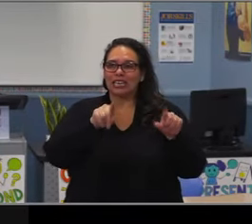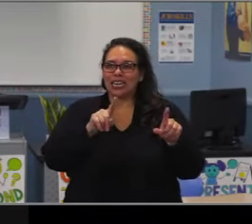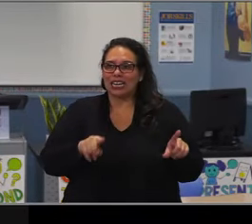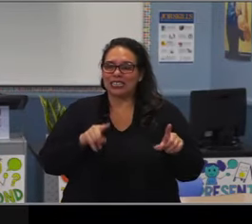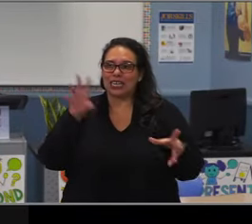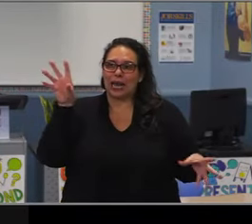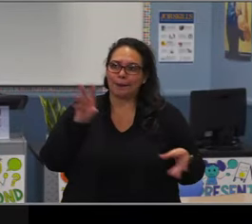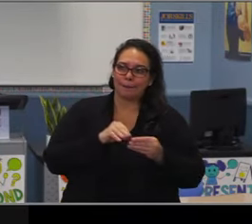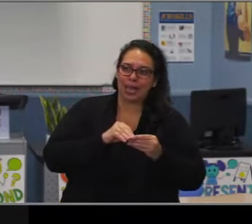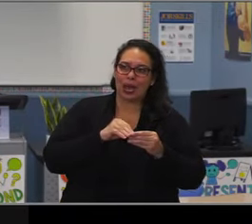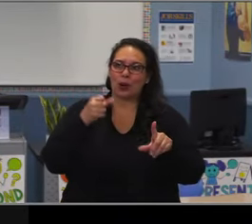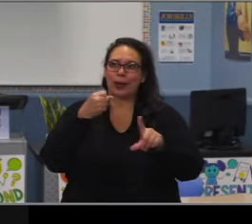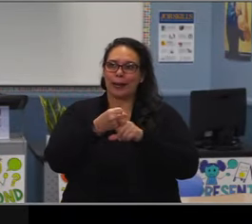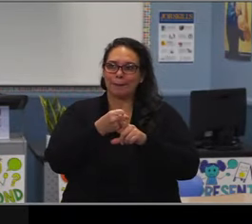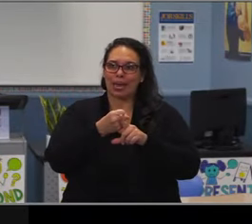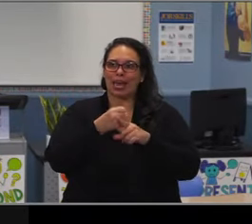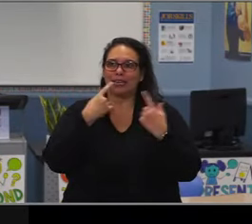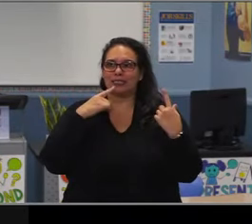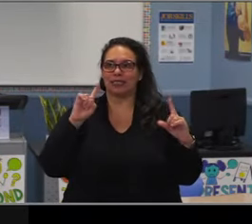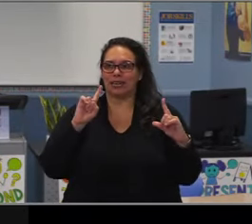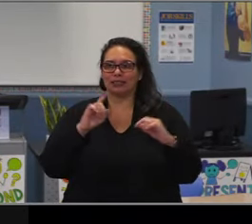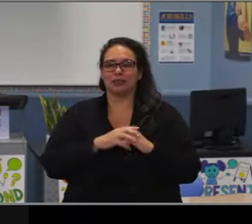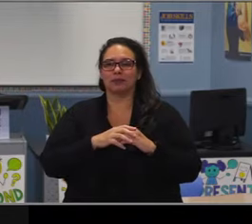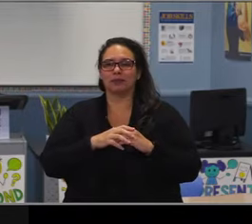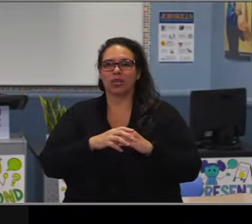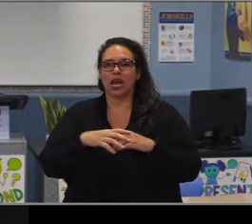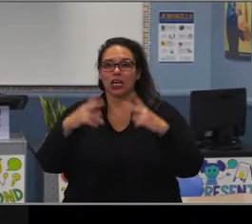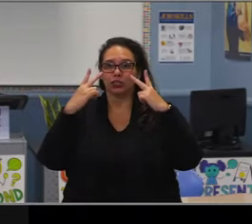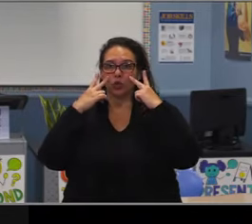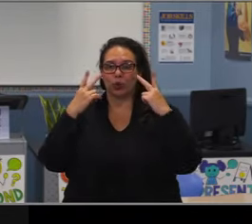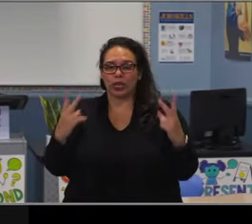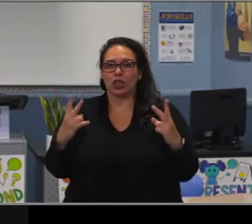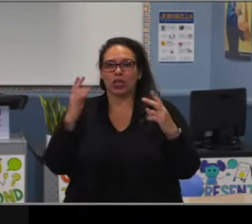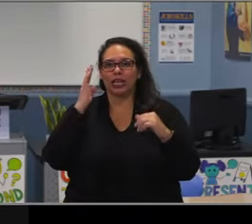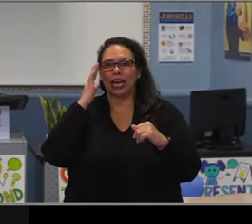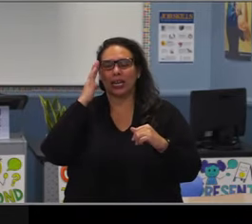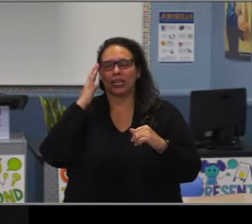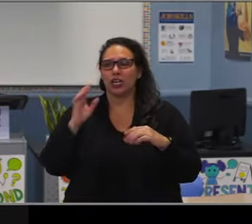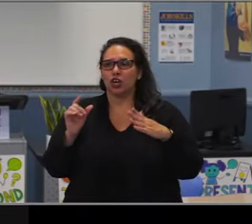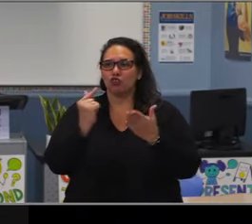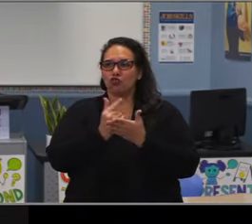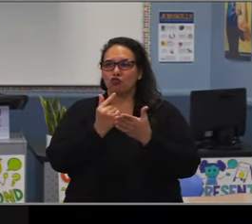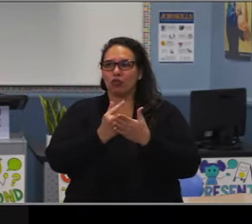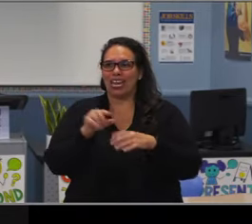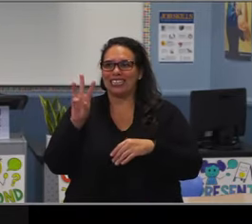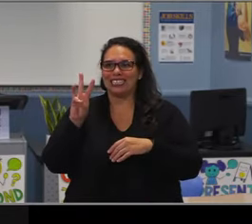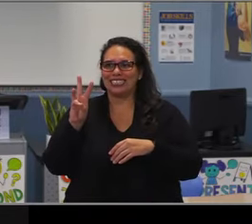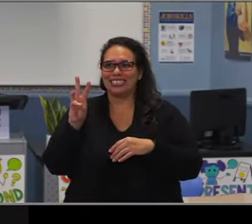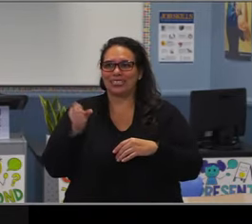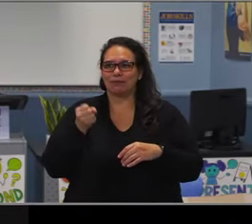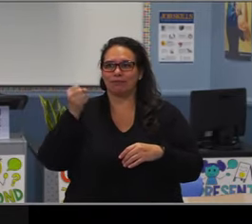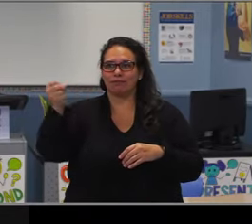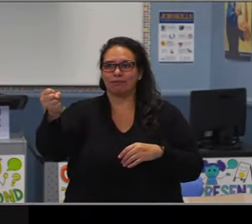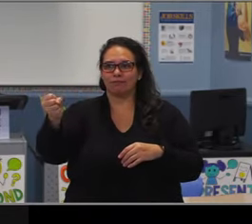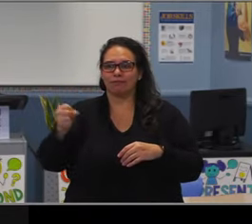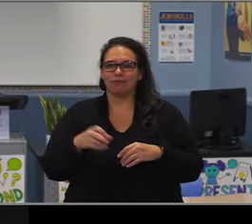it's an area for follow-up district-wide for all of our students as suspensions have a truly negative impact on high school readiness,